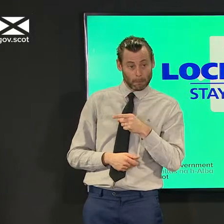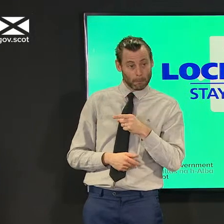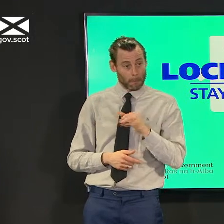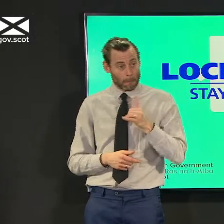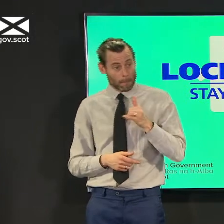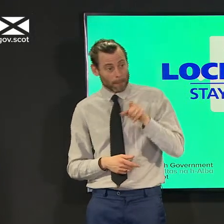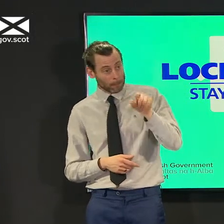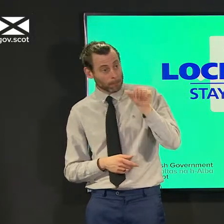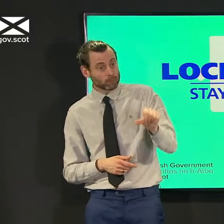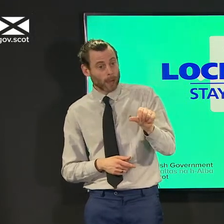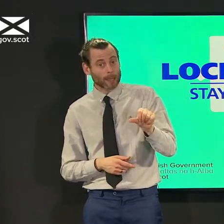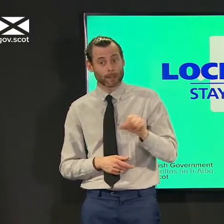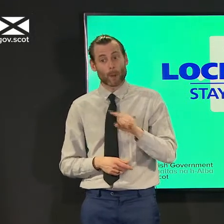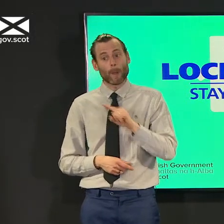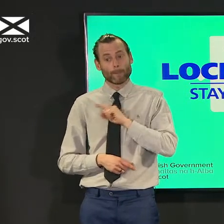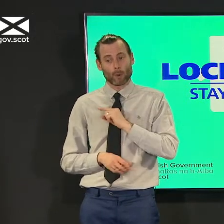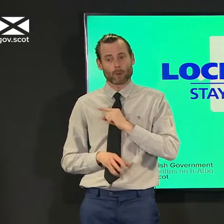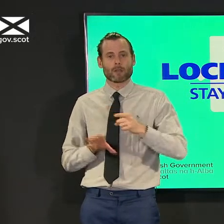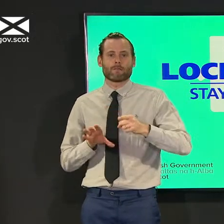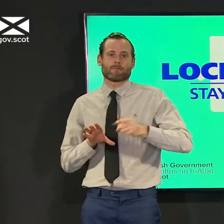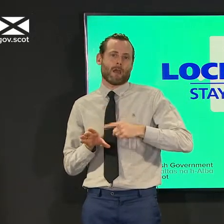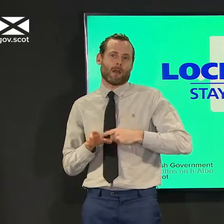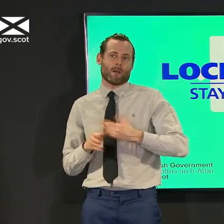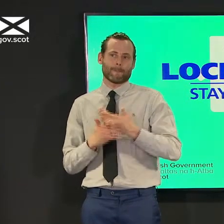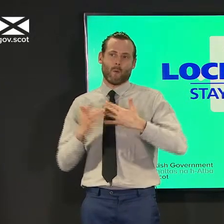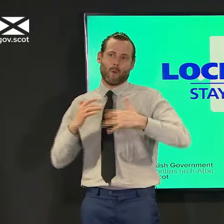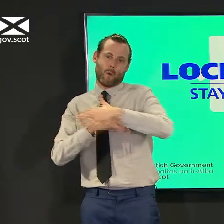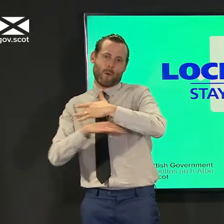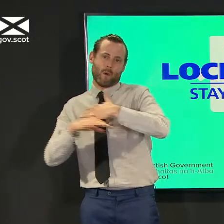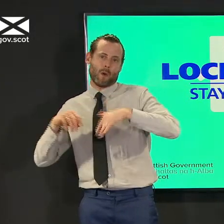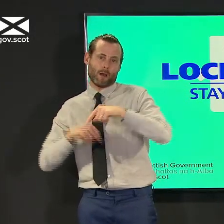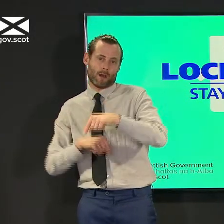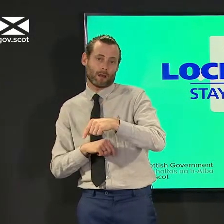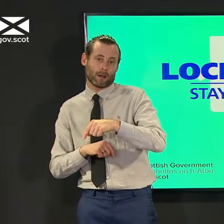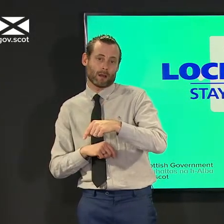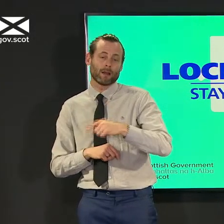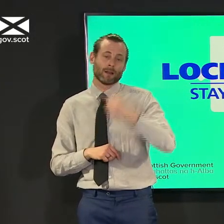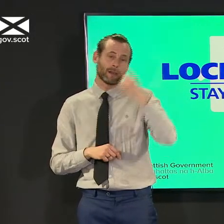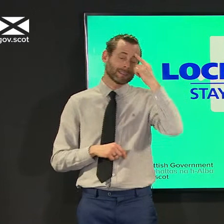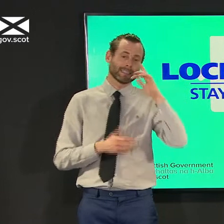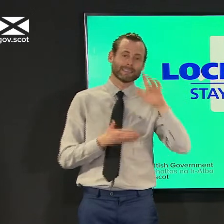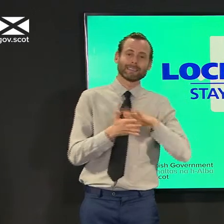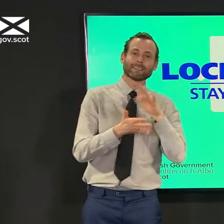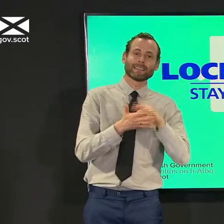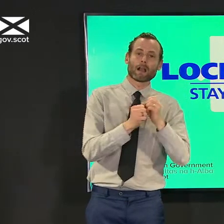that is the case or not compared to for example the city of glasgow or dundee or wherever